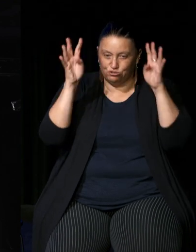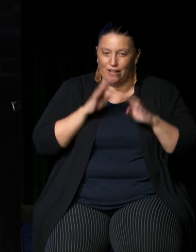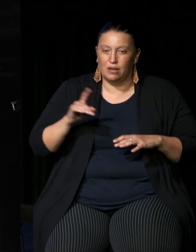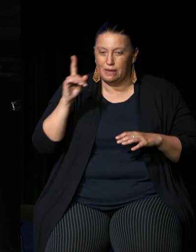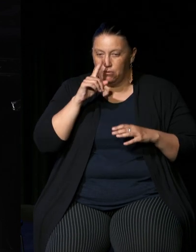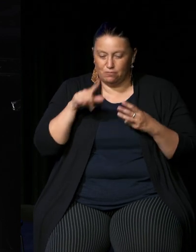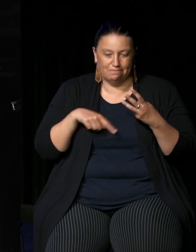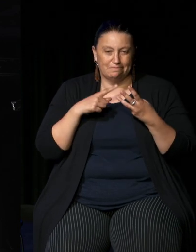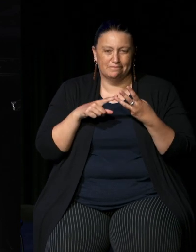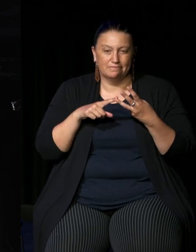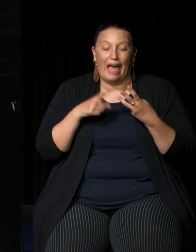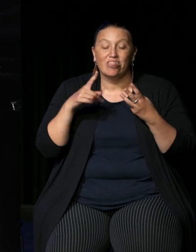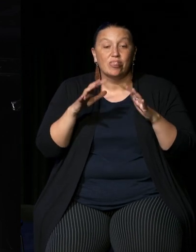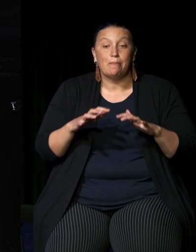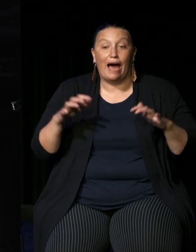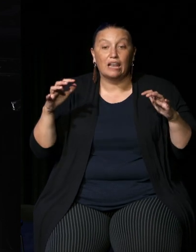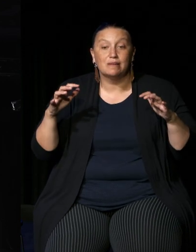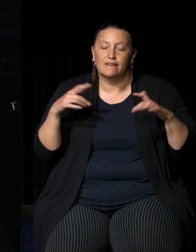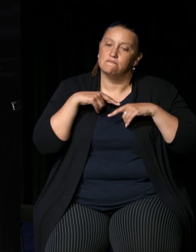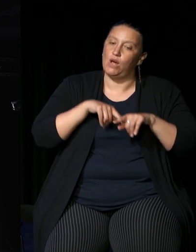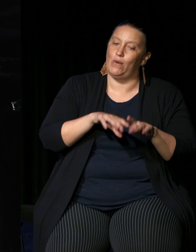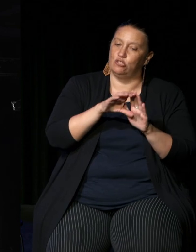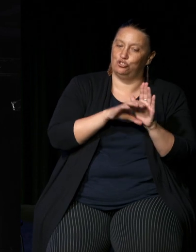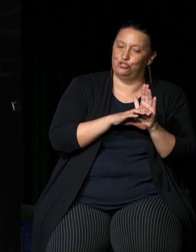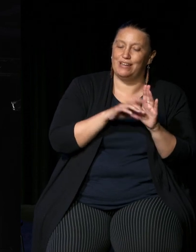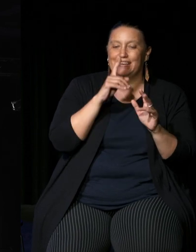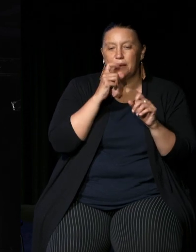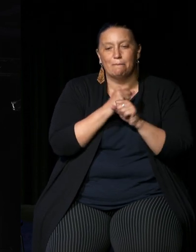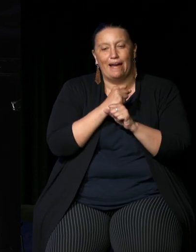subject to the Constitution have powers to make laws with respect to matters relating